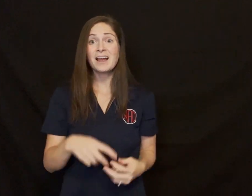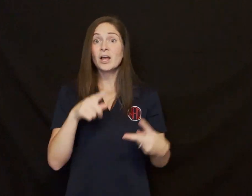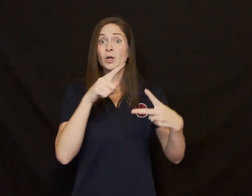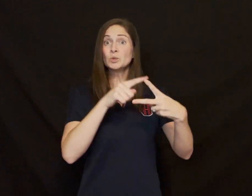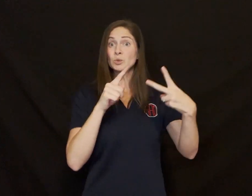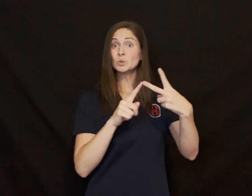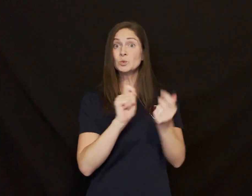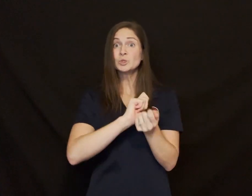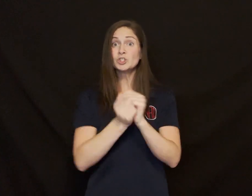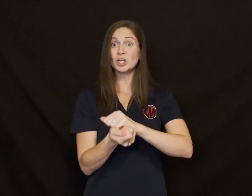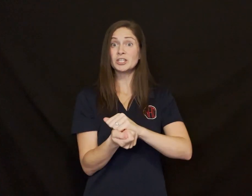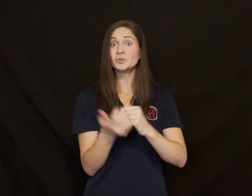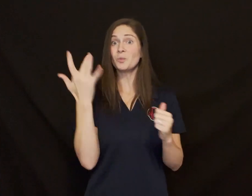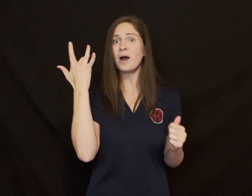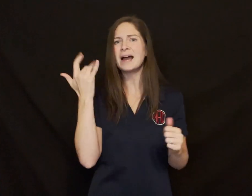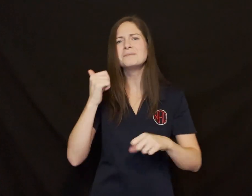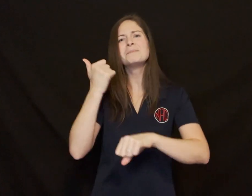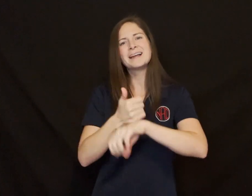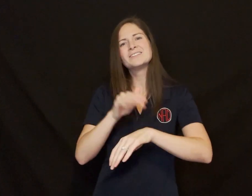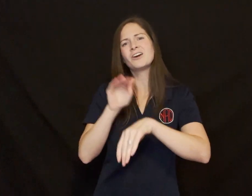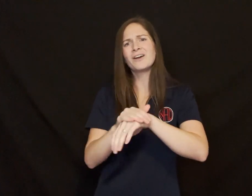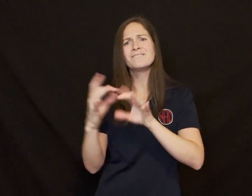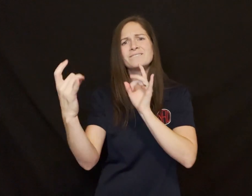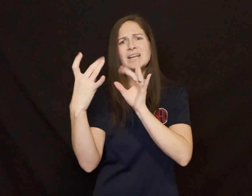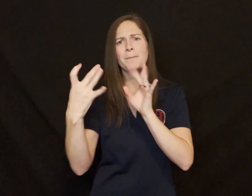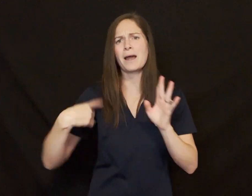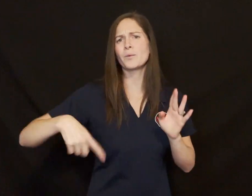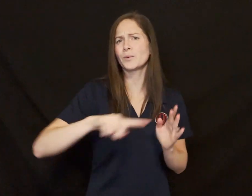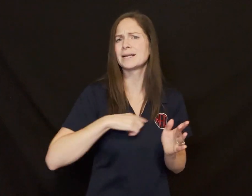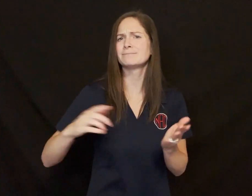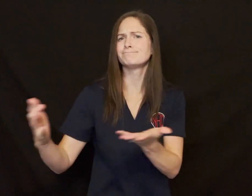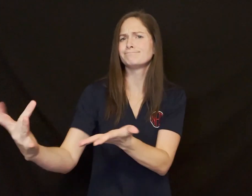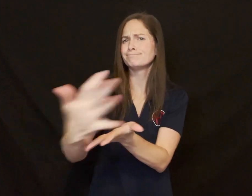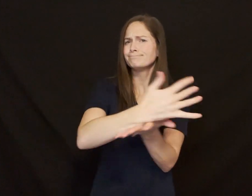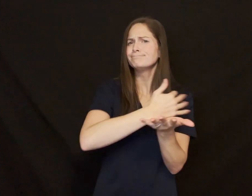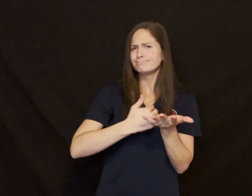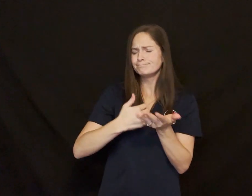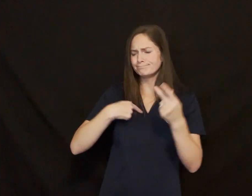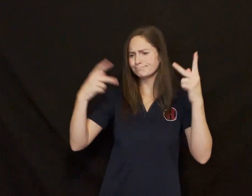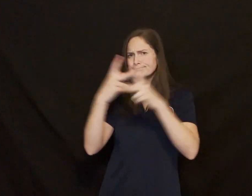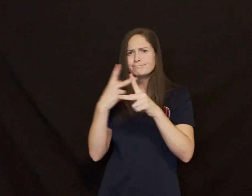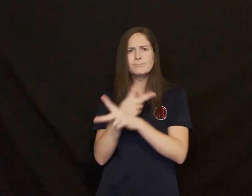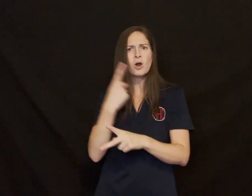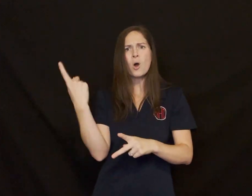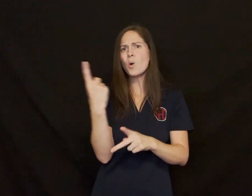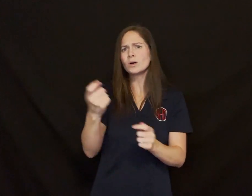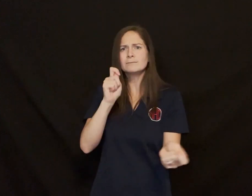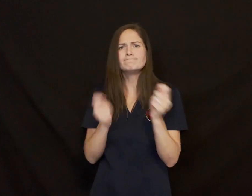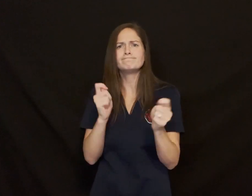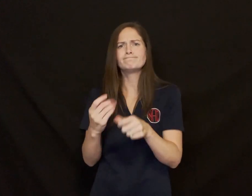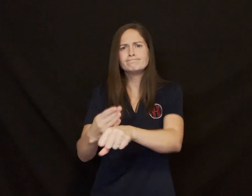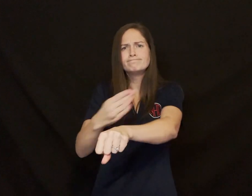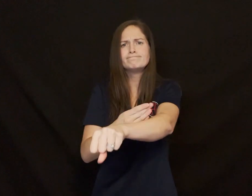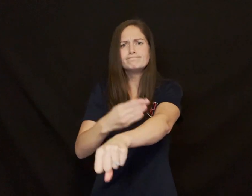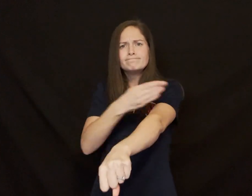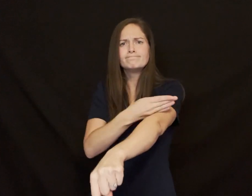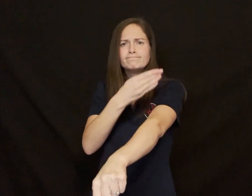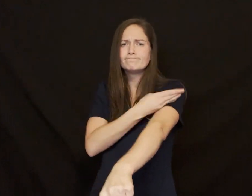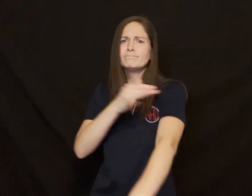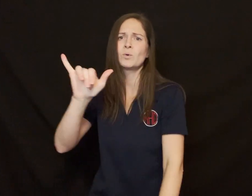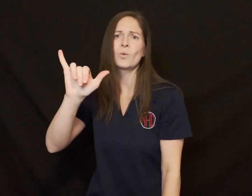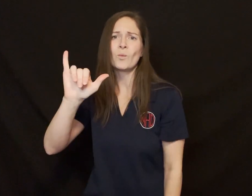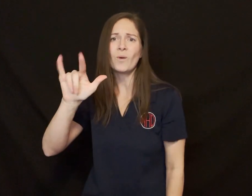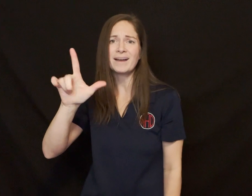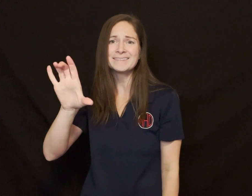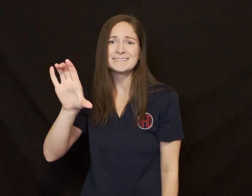The two changes are based on feedback we’ve received and we’re working hard to address them and make YLC better.